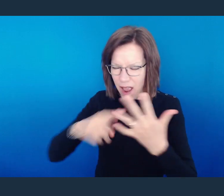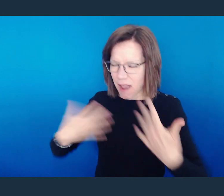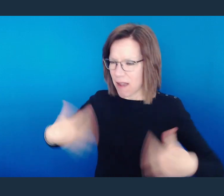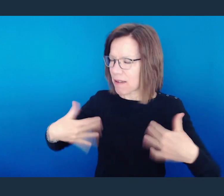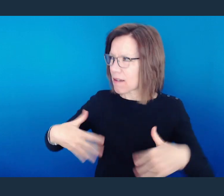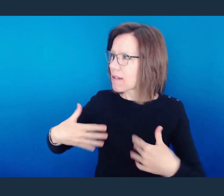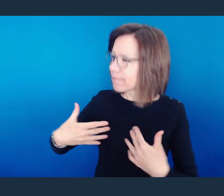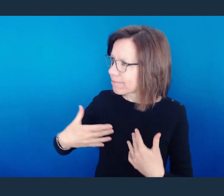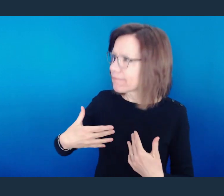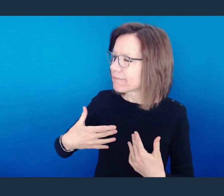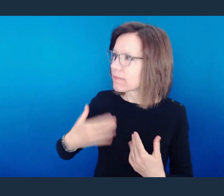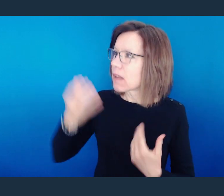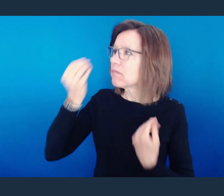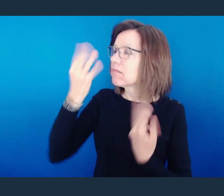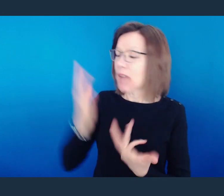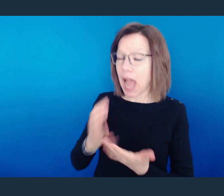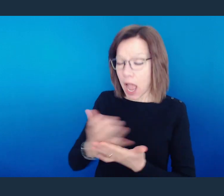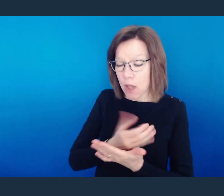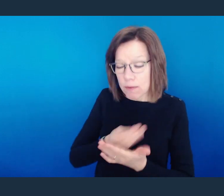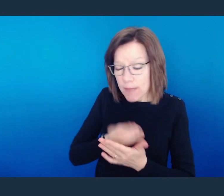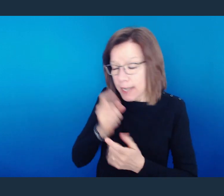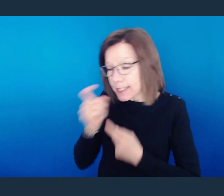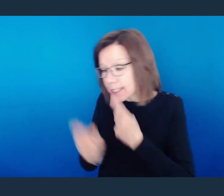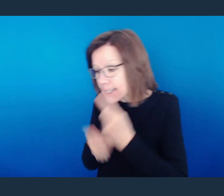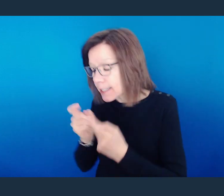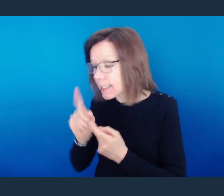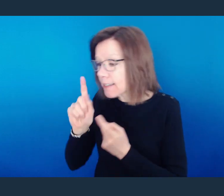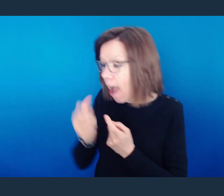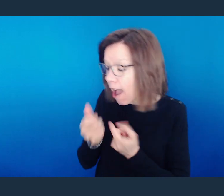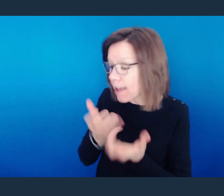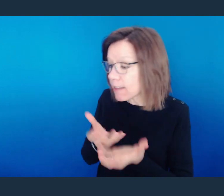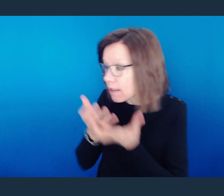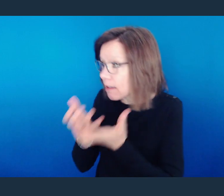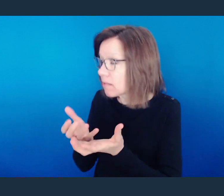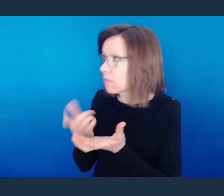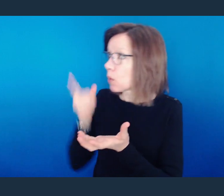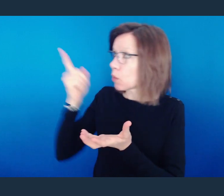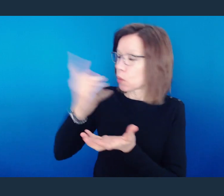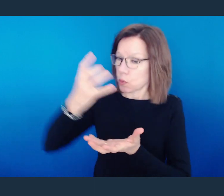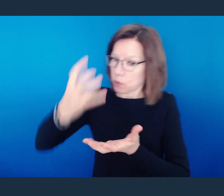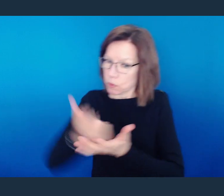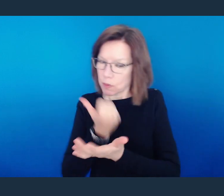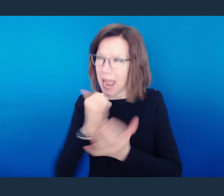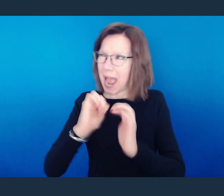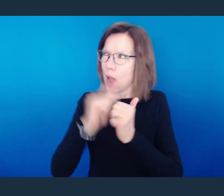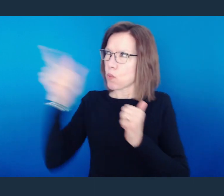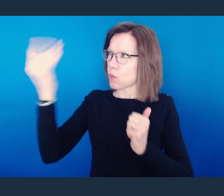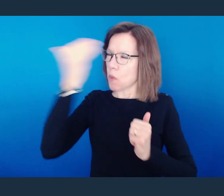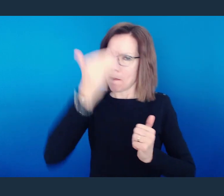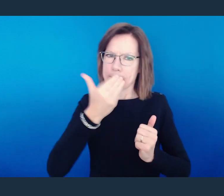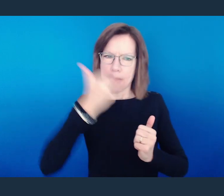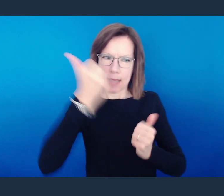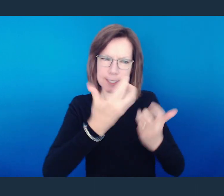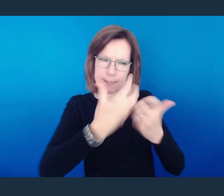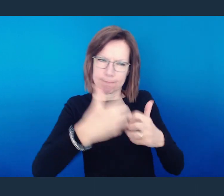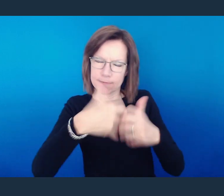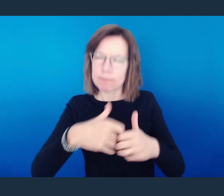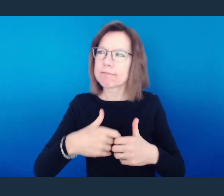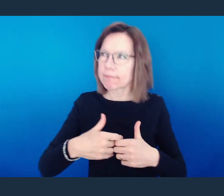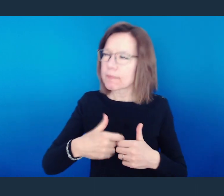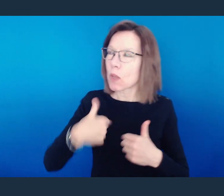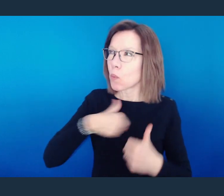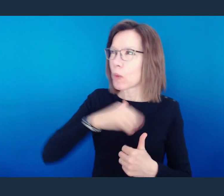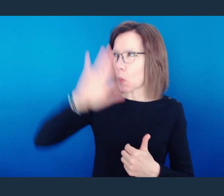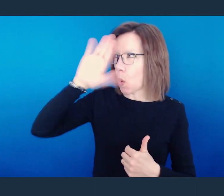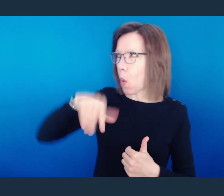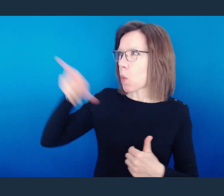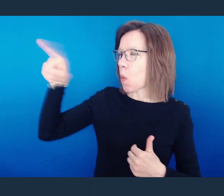Please use the gifts from our tithes and offerings in only a way that You know how.